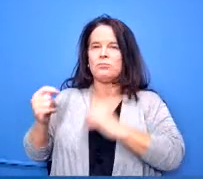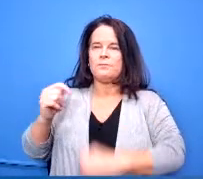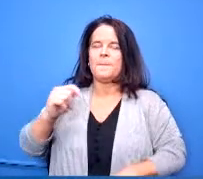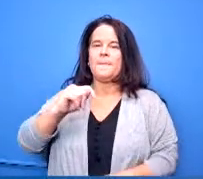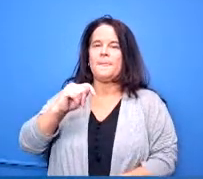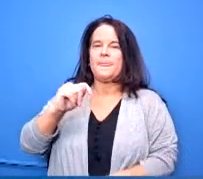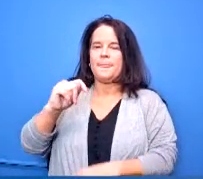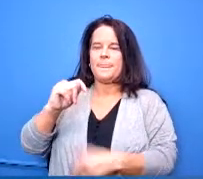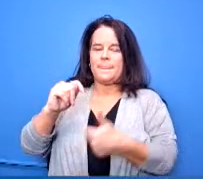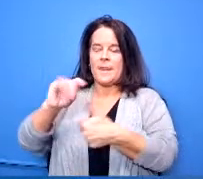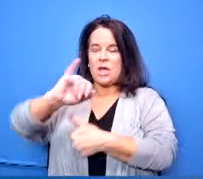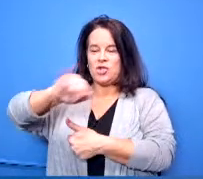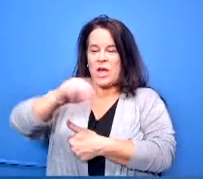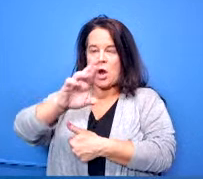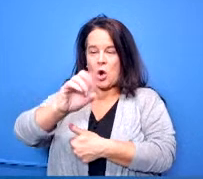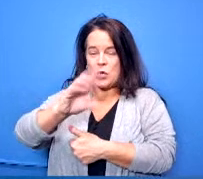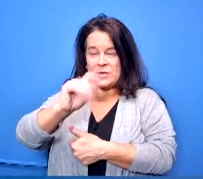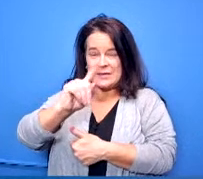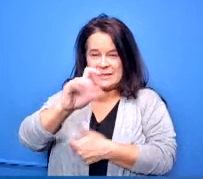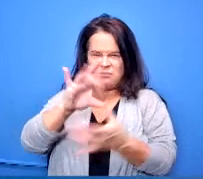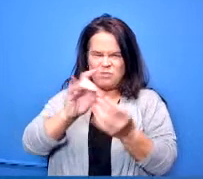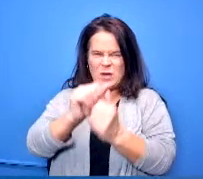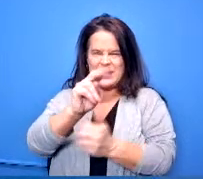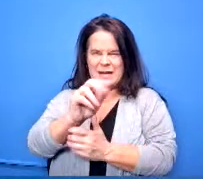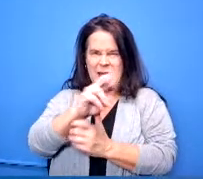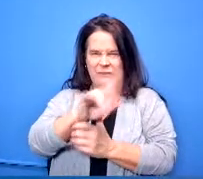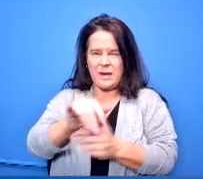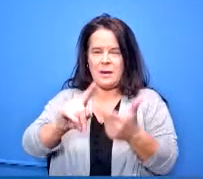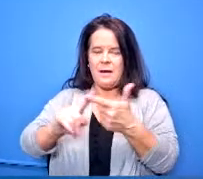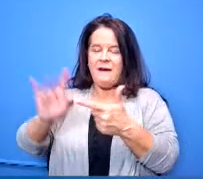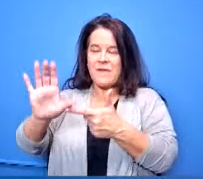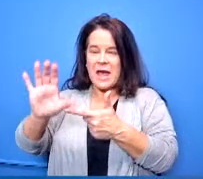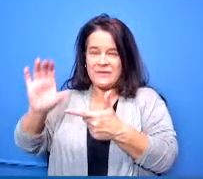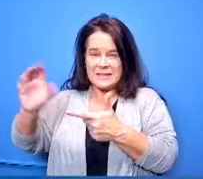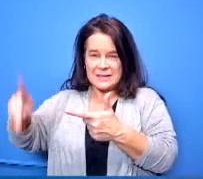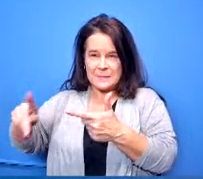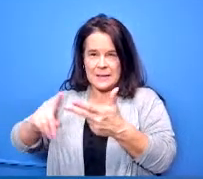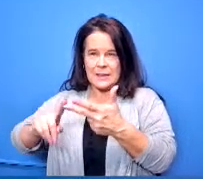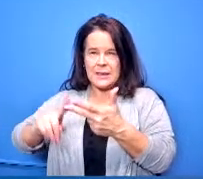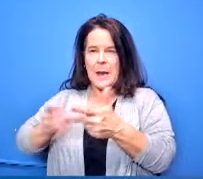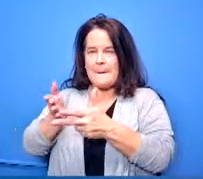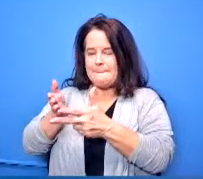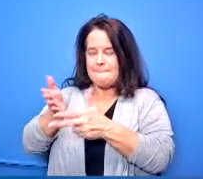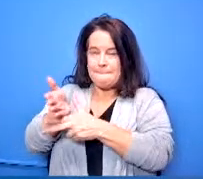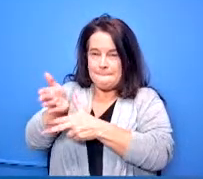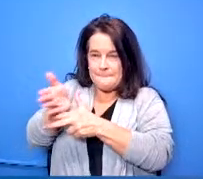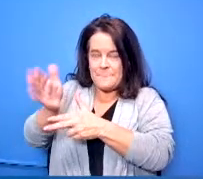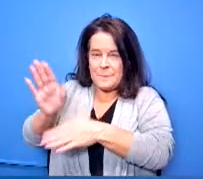credit plus they have business courses they have one careertech pathway and fire and emt